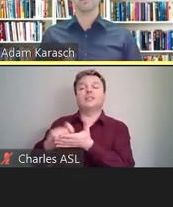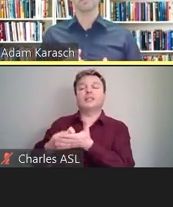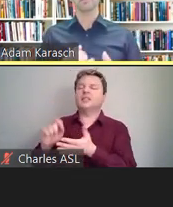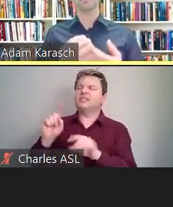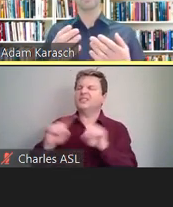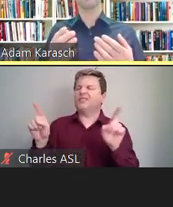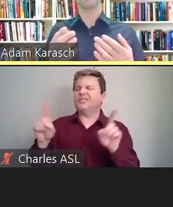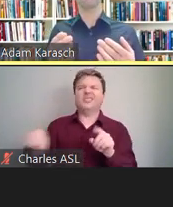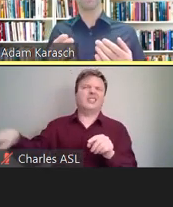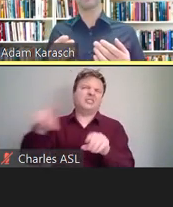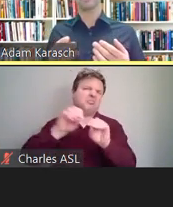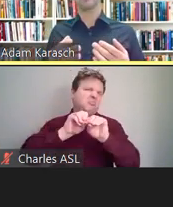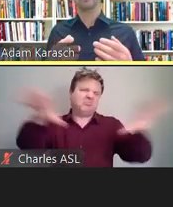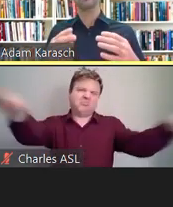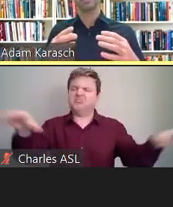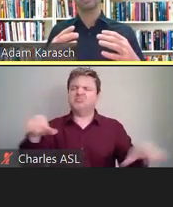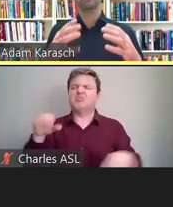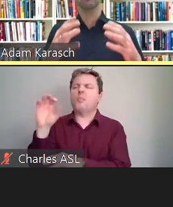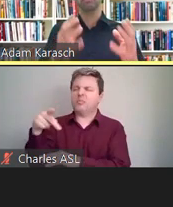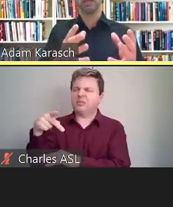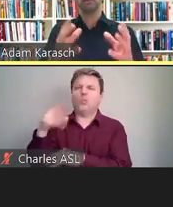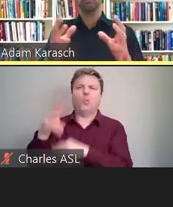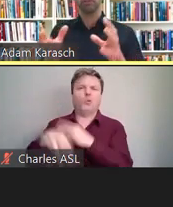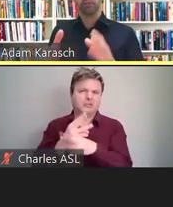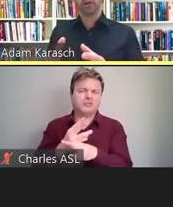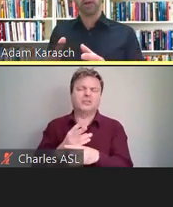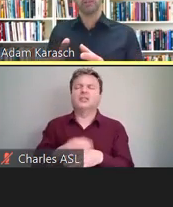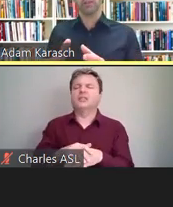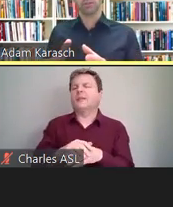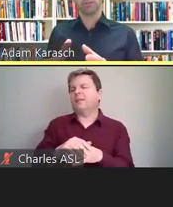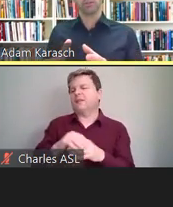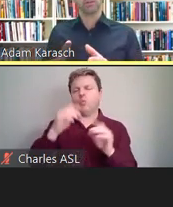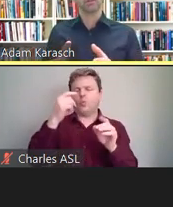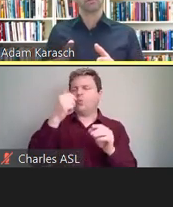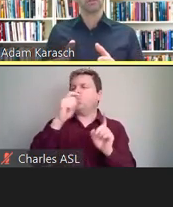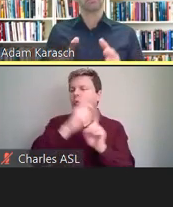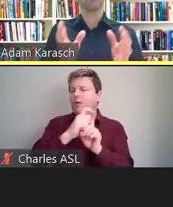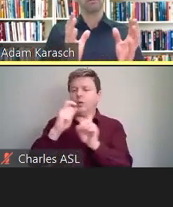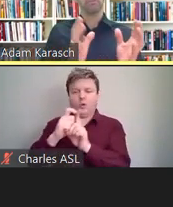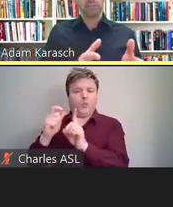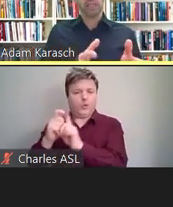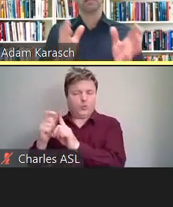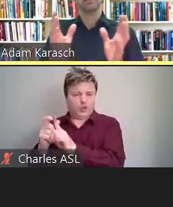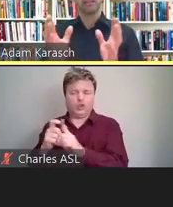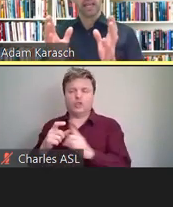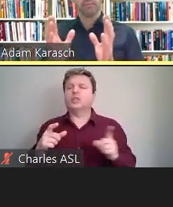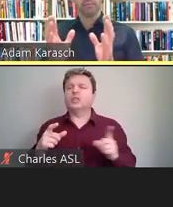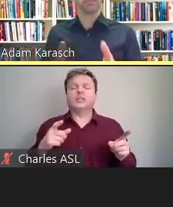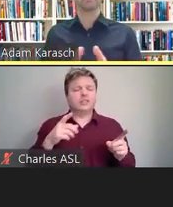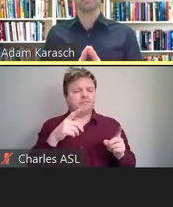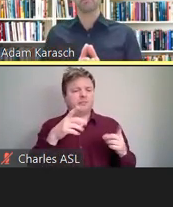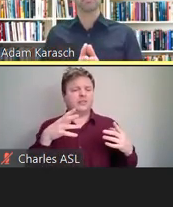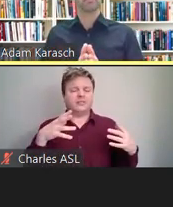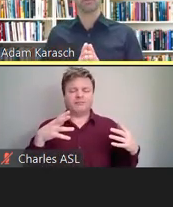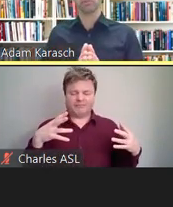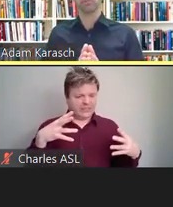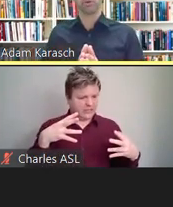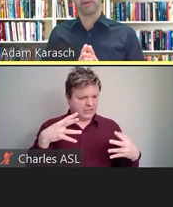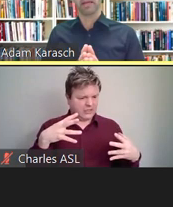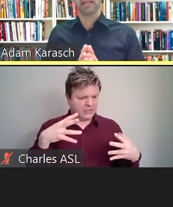It's the process of taking verbatim or summarized notes from meetings and presenting them in some readable format,